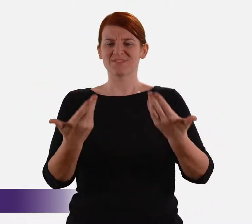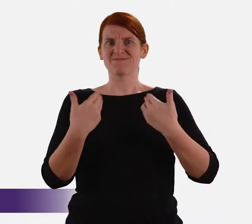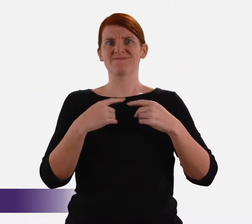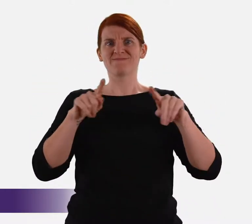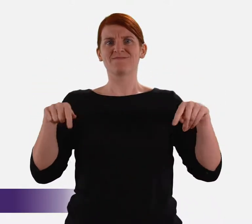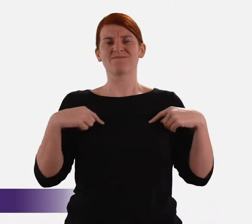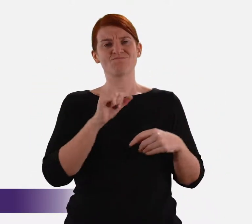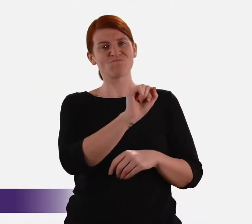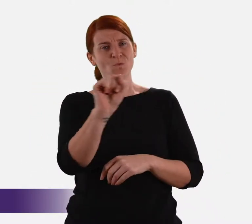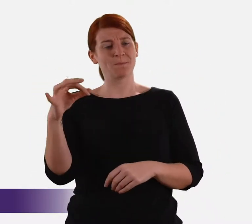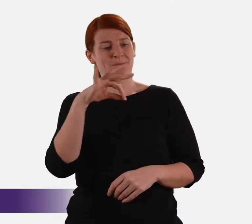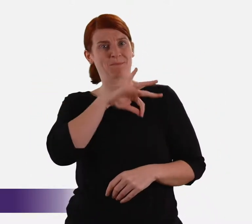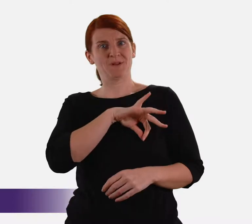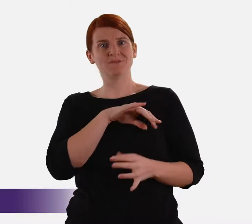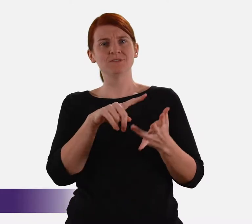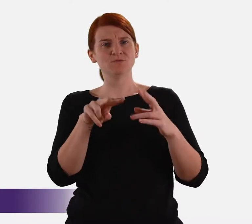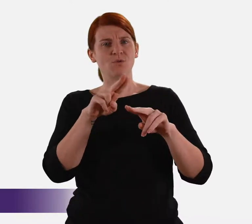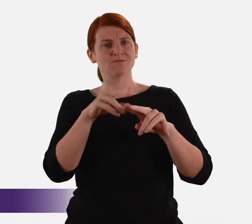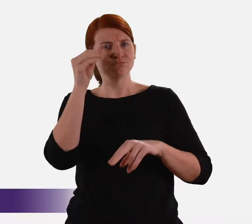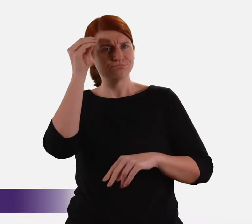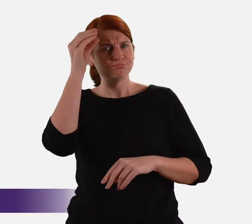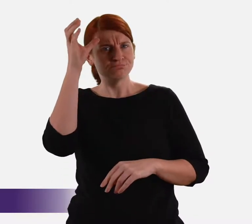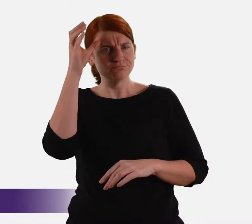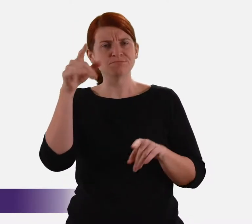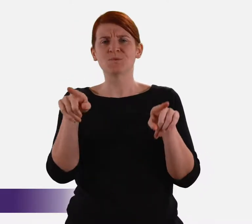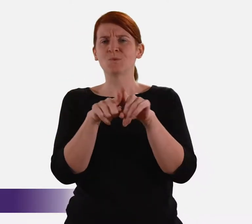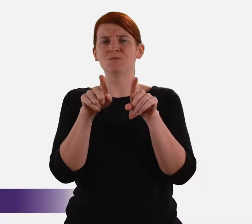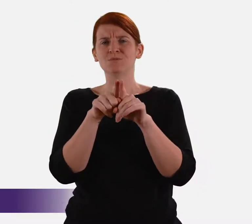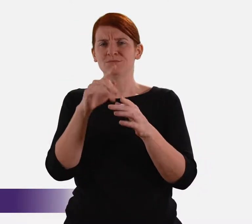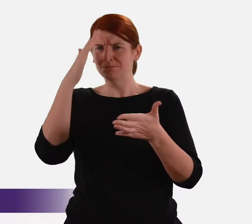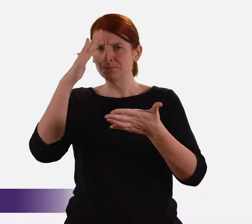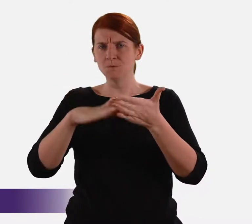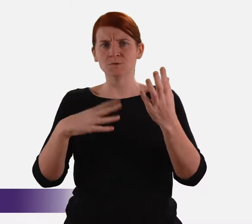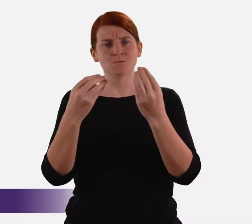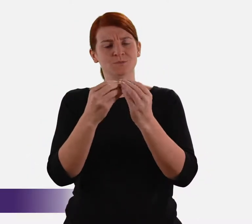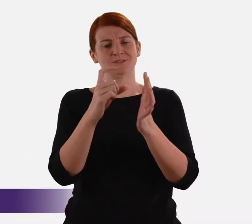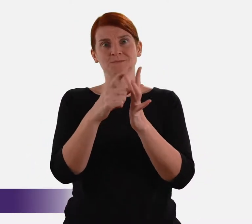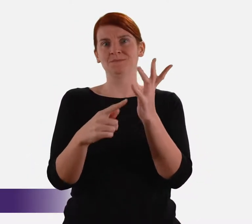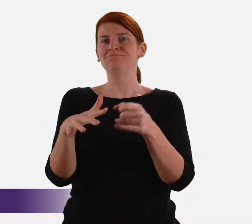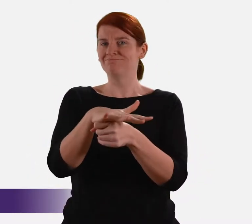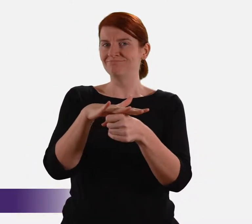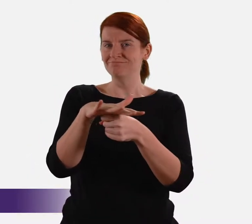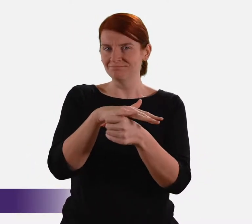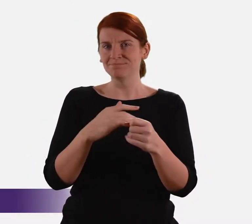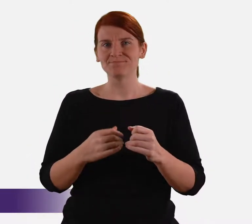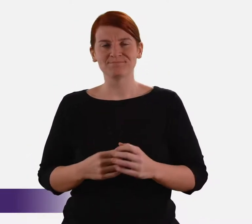to give us the benefit of your knowledge of and long experience with the disability sector.